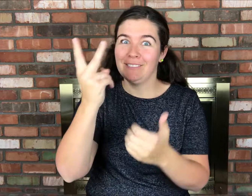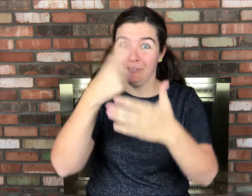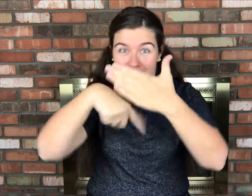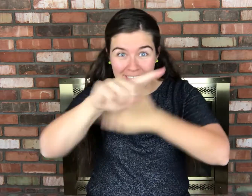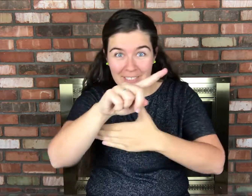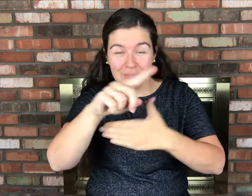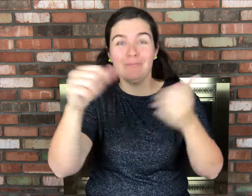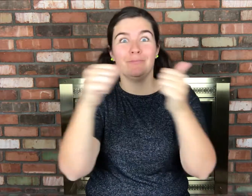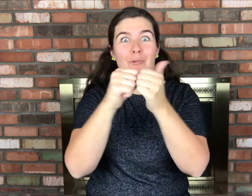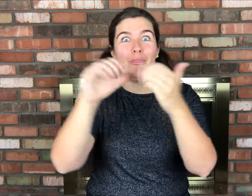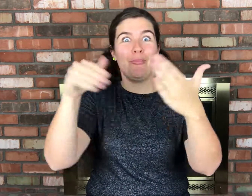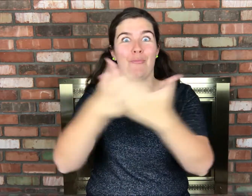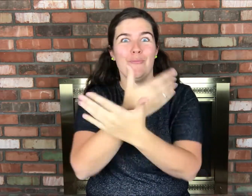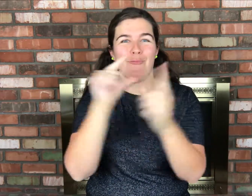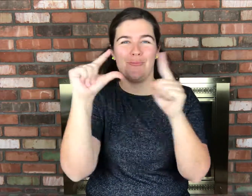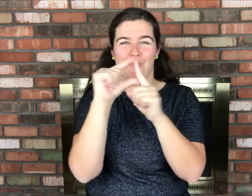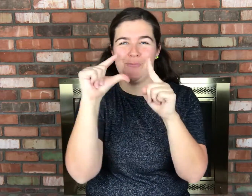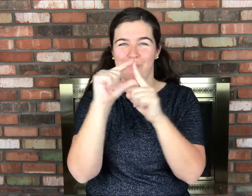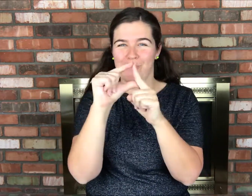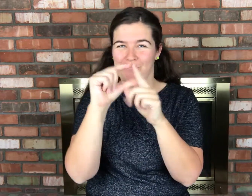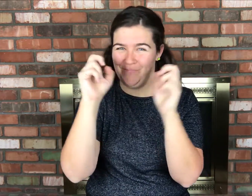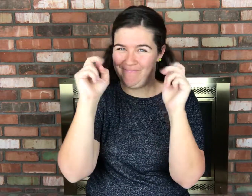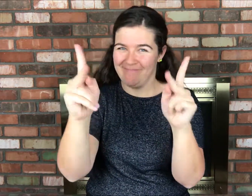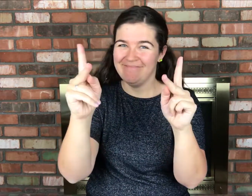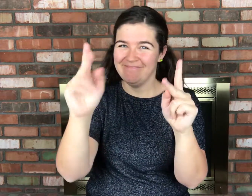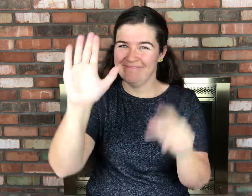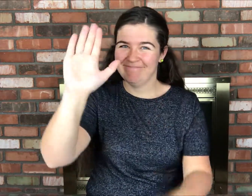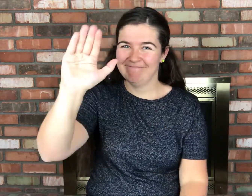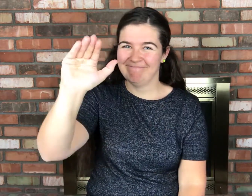See you next week with a new word! Bye!